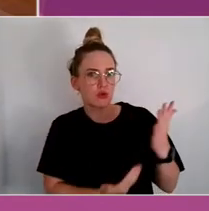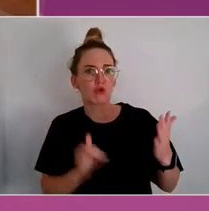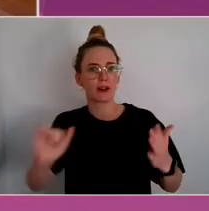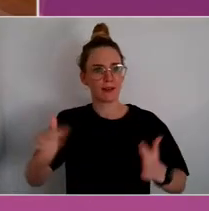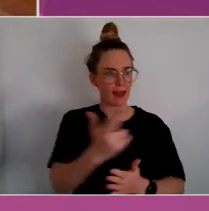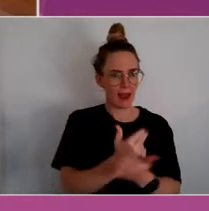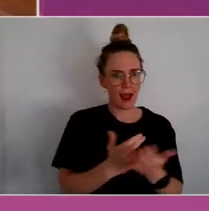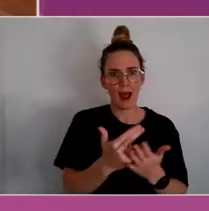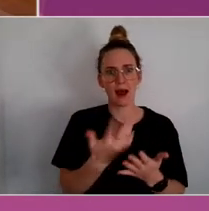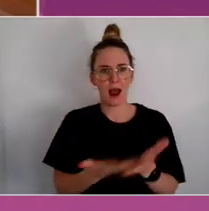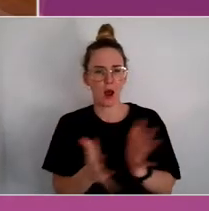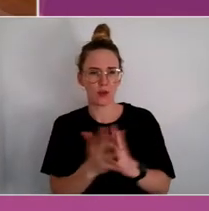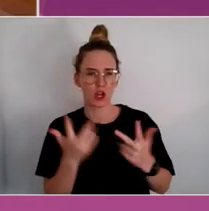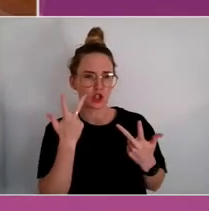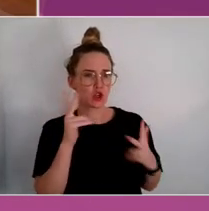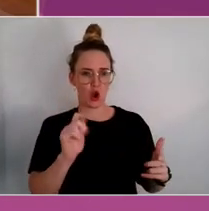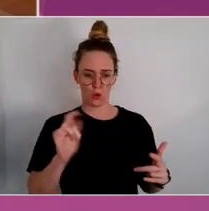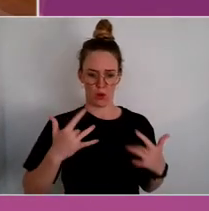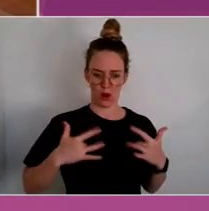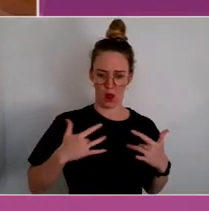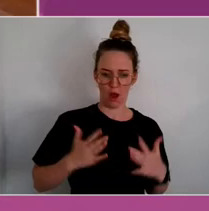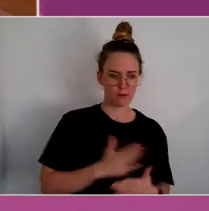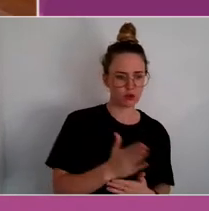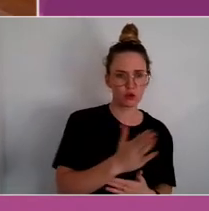artworks they map their journey of struggle as well.